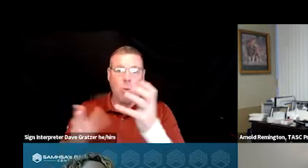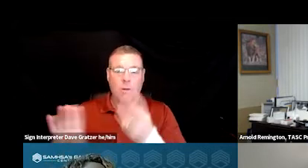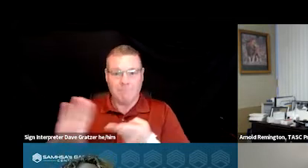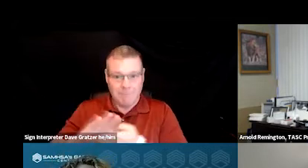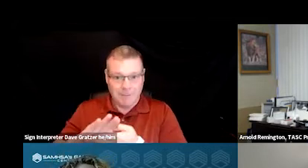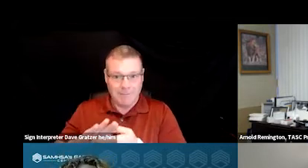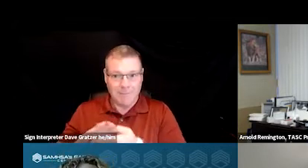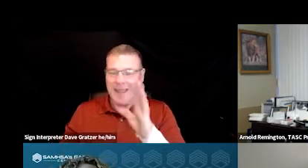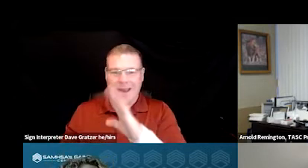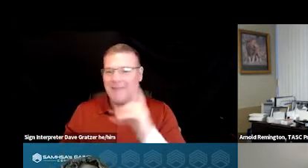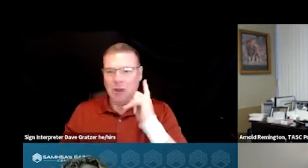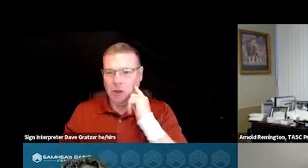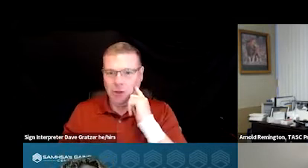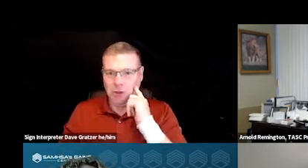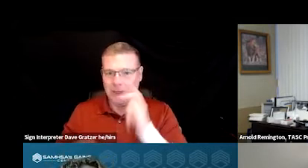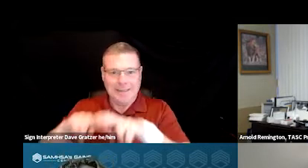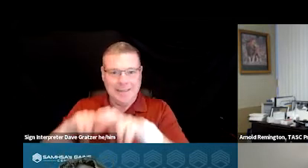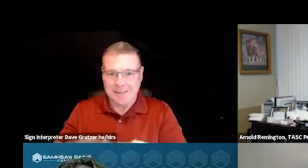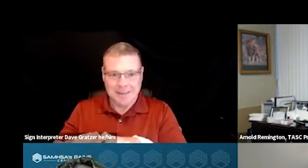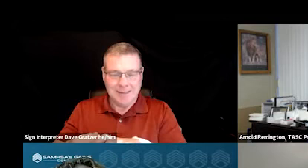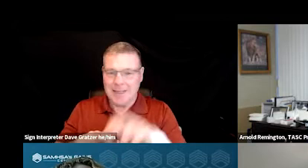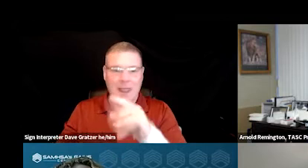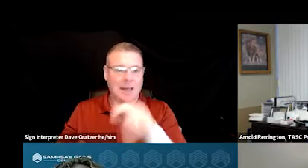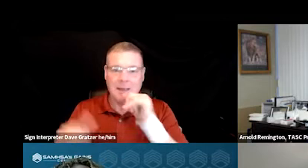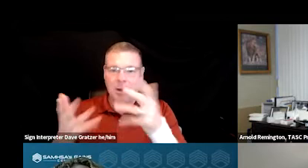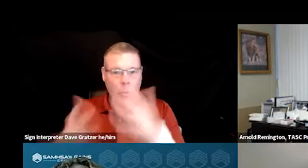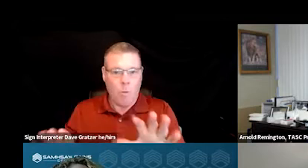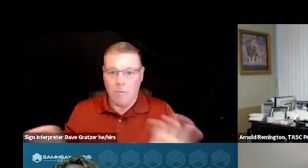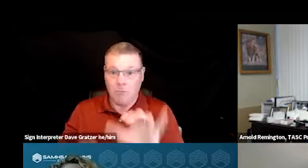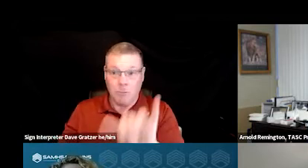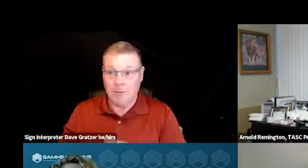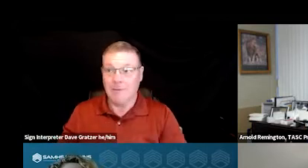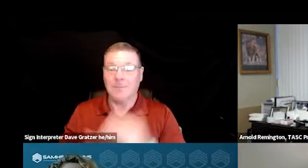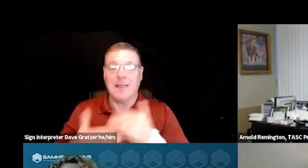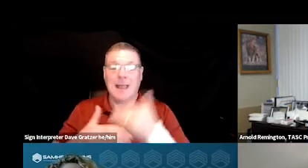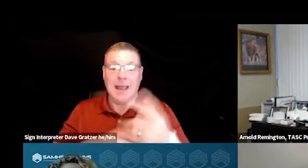He had never heard of such a thing as sitting in a chair and he didn't want to do that. And the next day he came back,